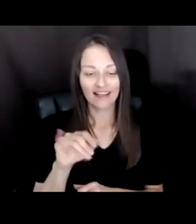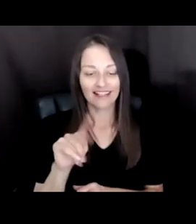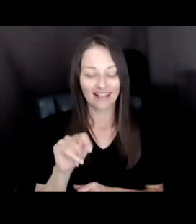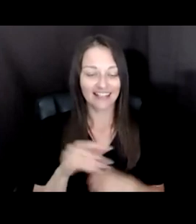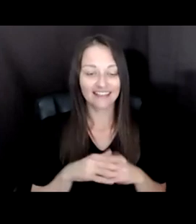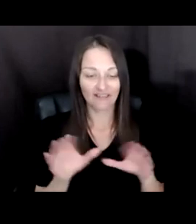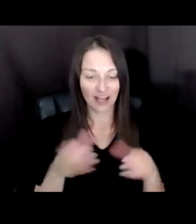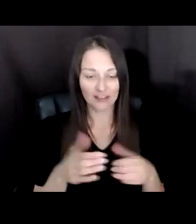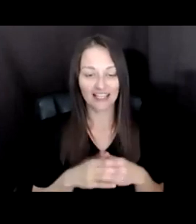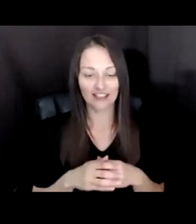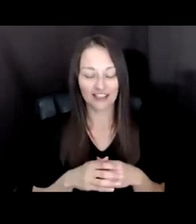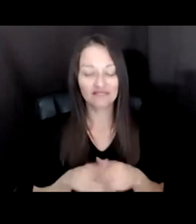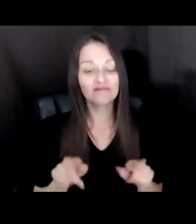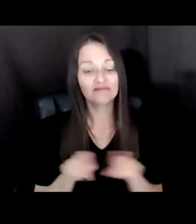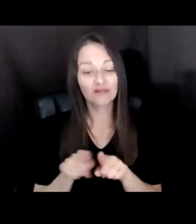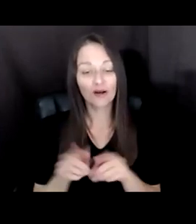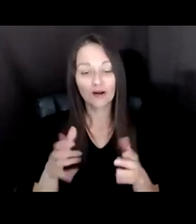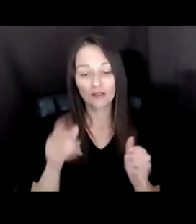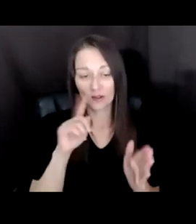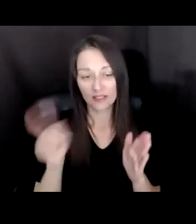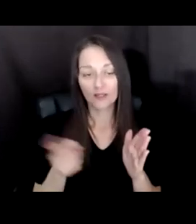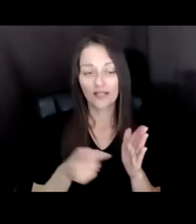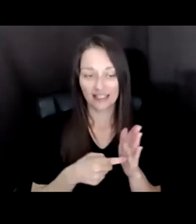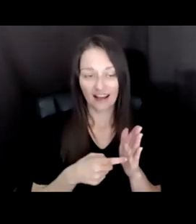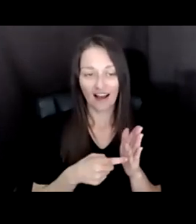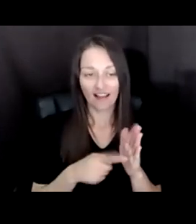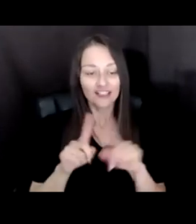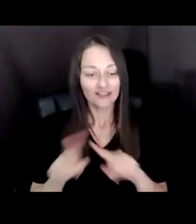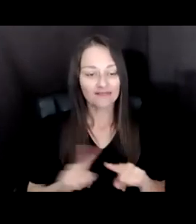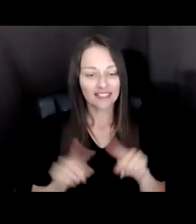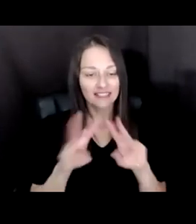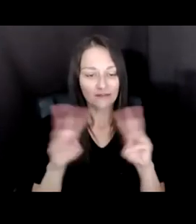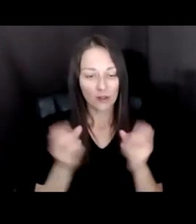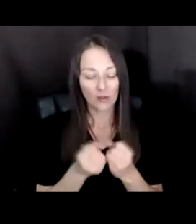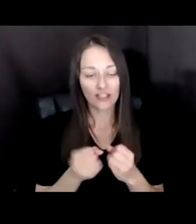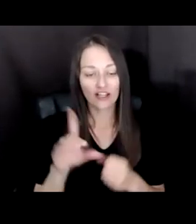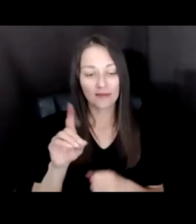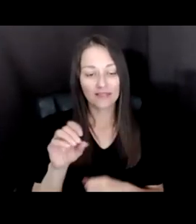TO ACKNOWLEDGE EIGHT BRIDGES WORKSHOP AND DOT CONNECTOR STUDIO AS WELL AS OUR AMAZING